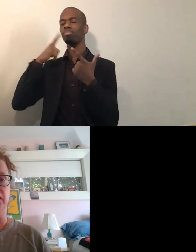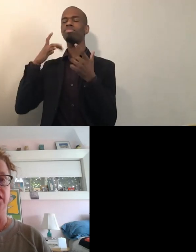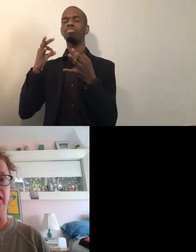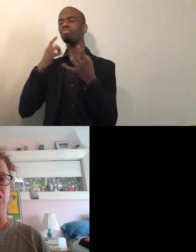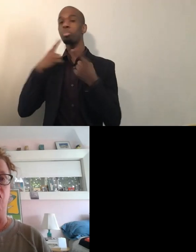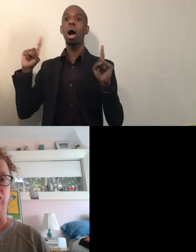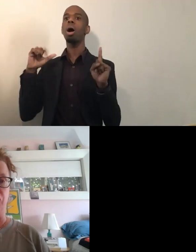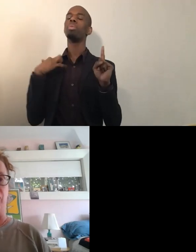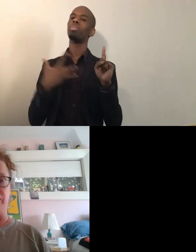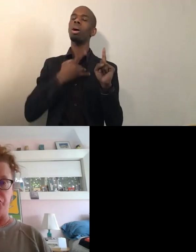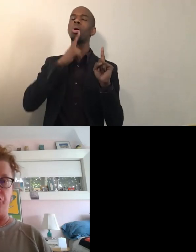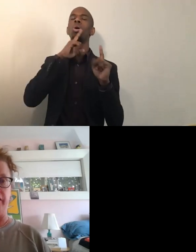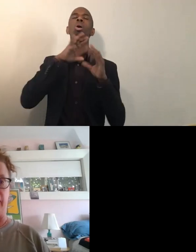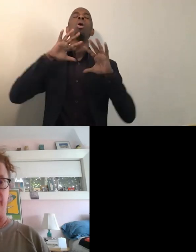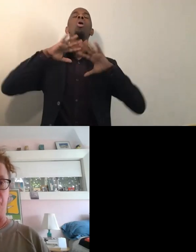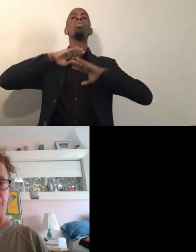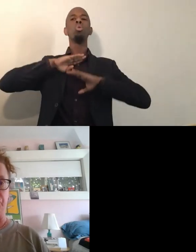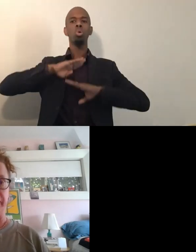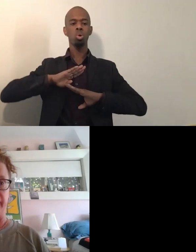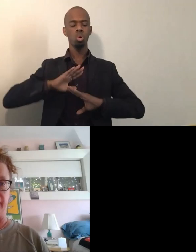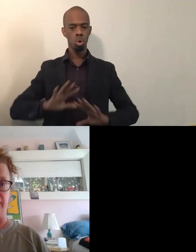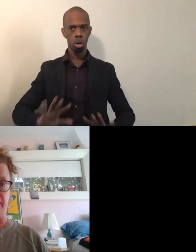just a long, long journey that we're taking.